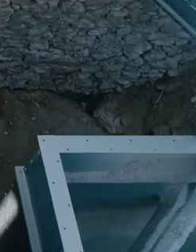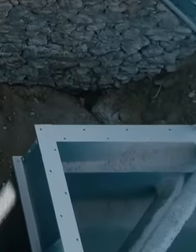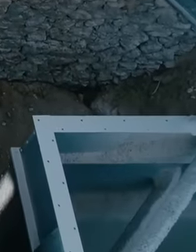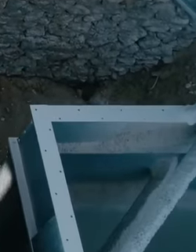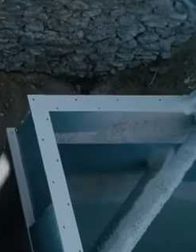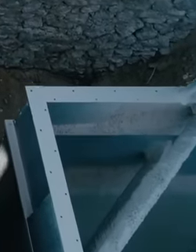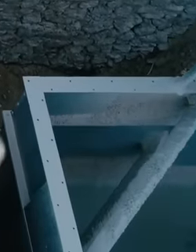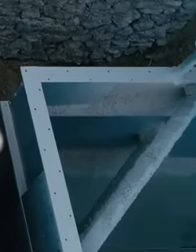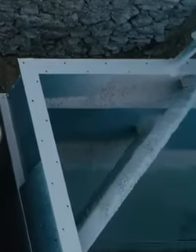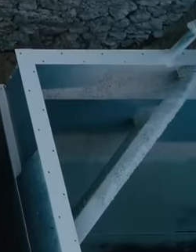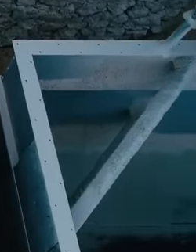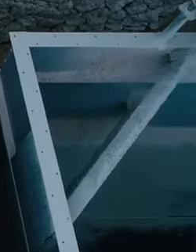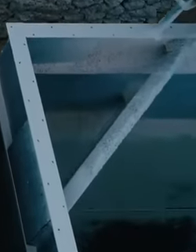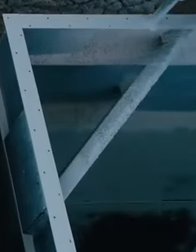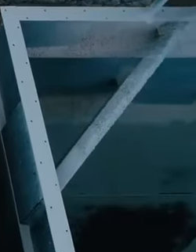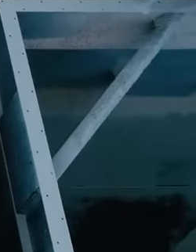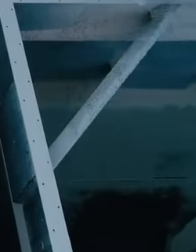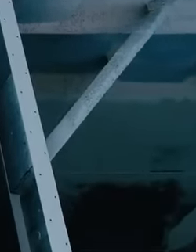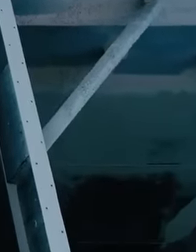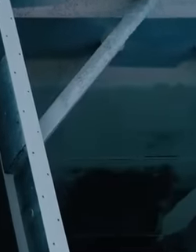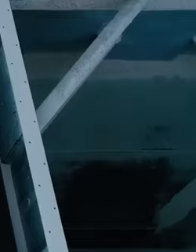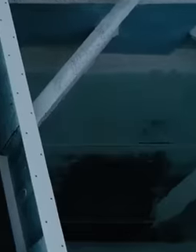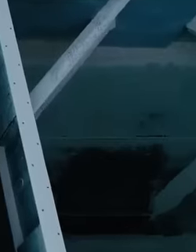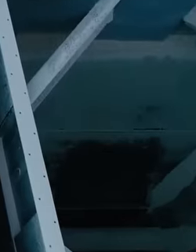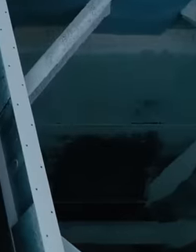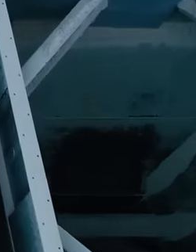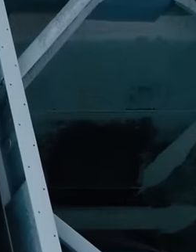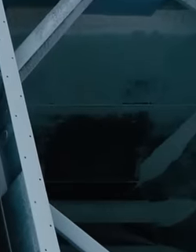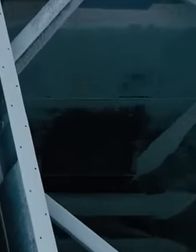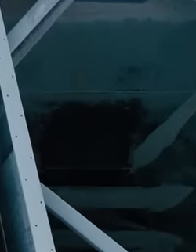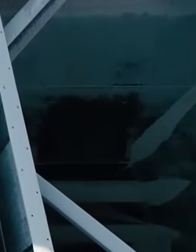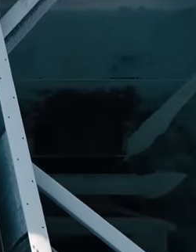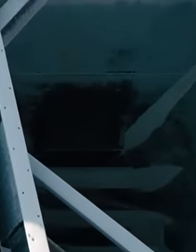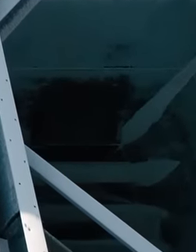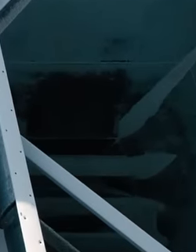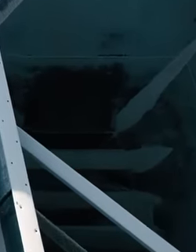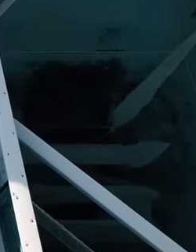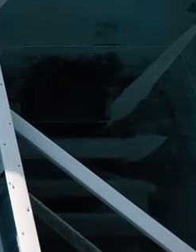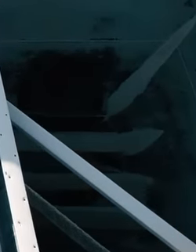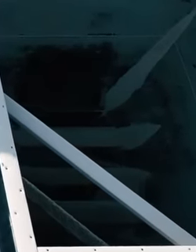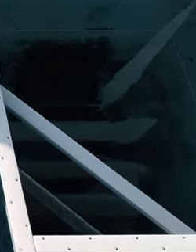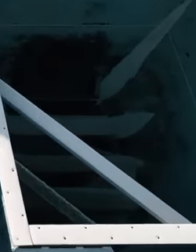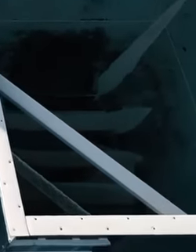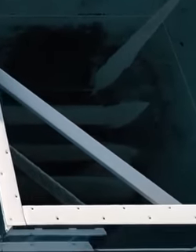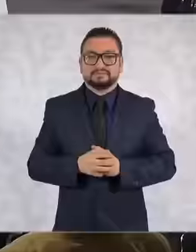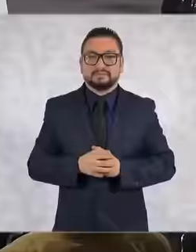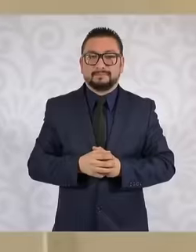hectares. What has been exploited in this case, the next one, please. eh but the company the